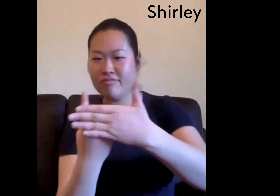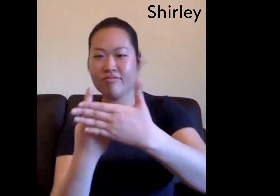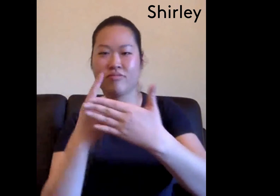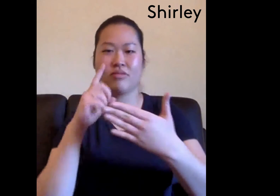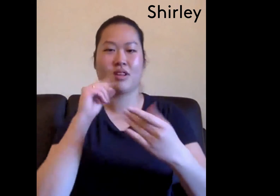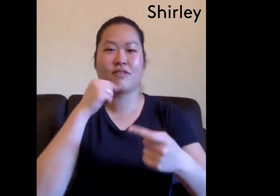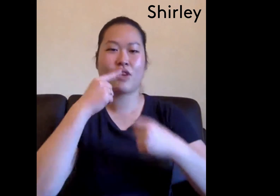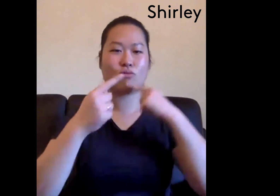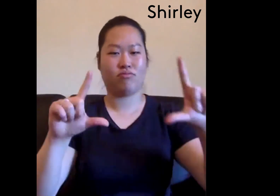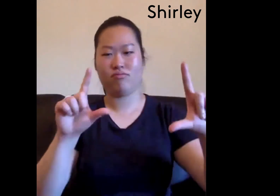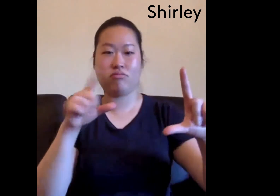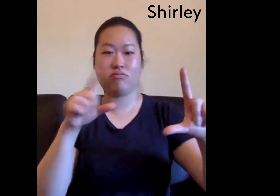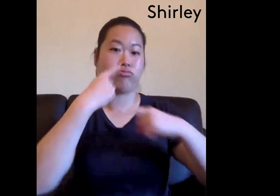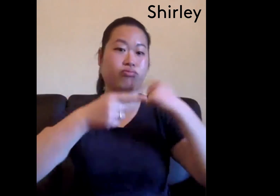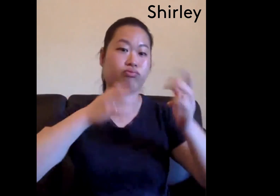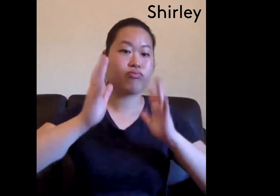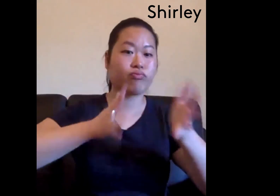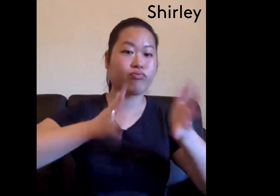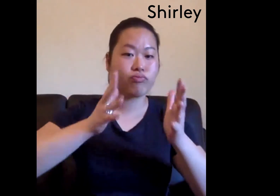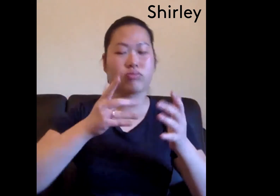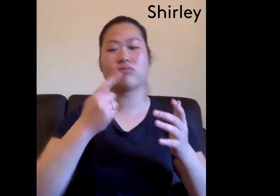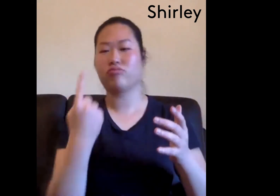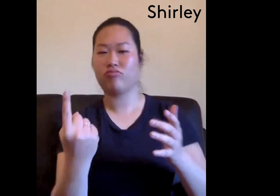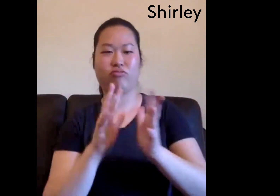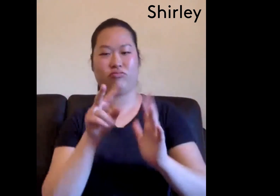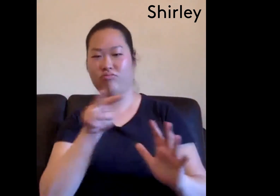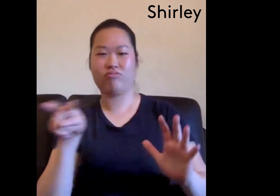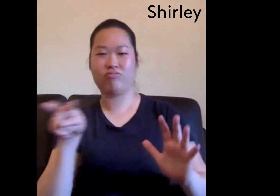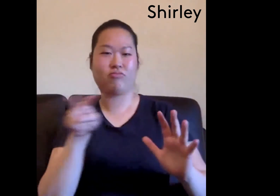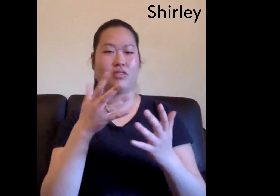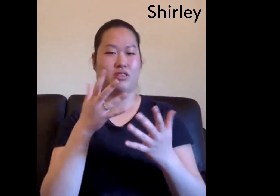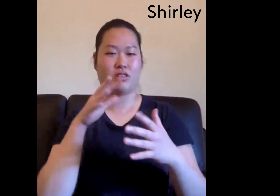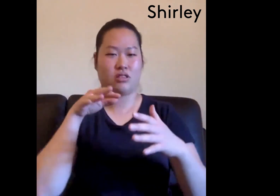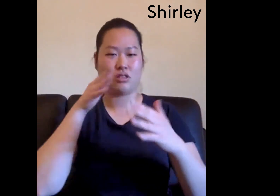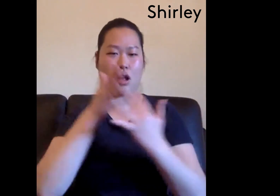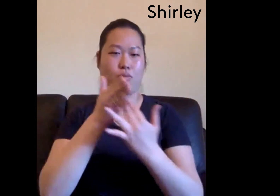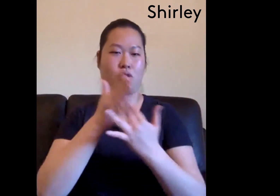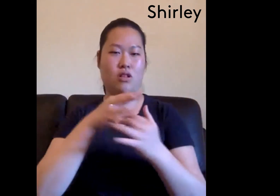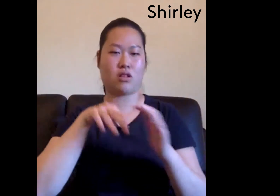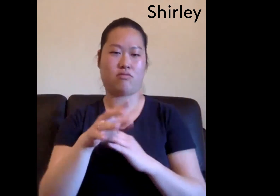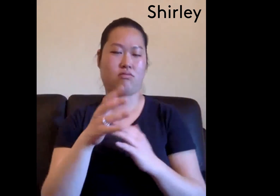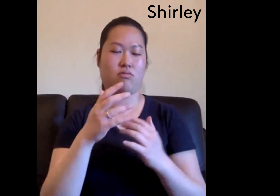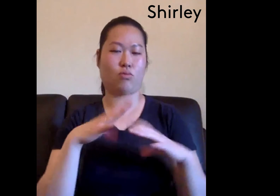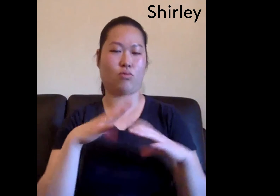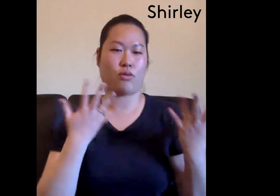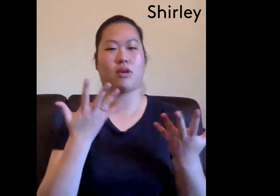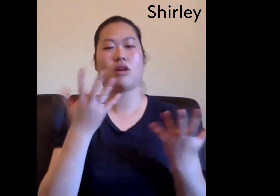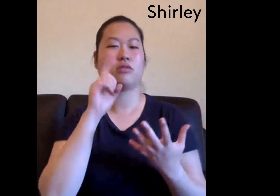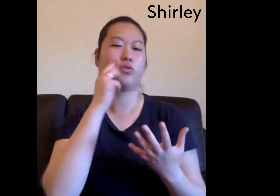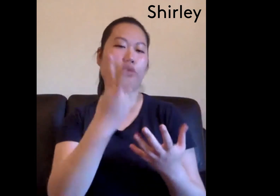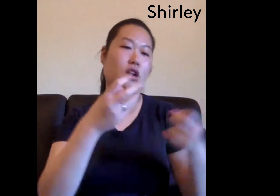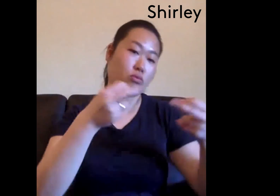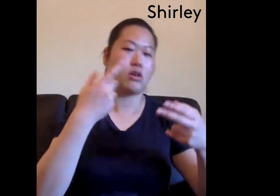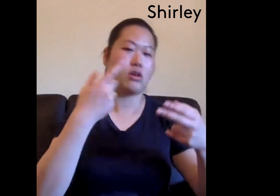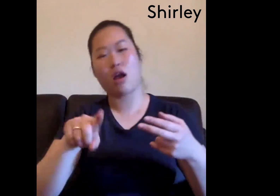Or have some exposure of auslan interpreters in videos or transcripts just to make it more